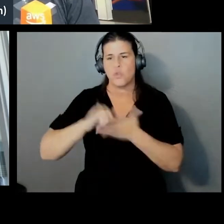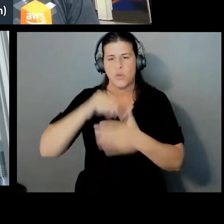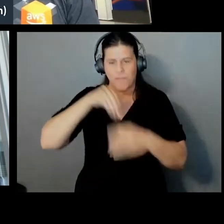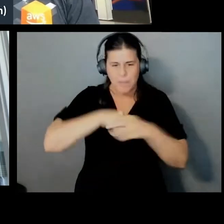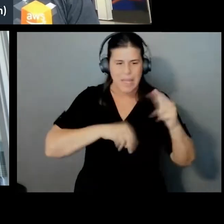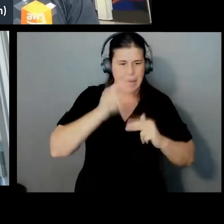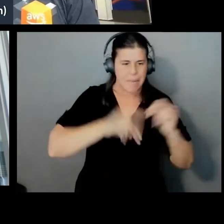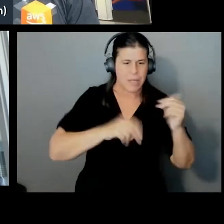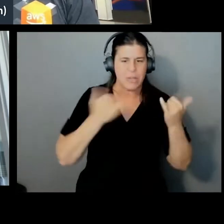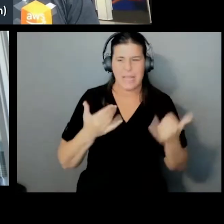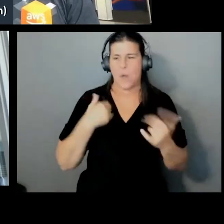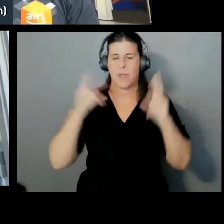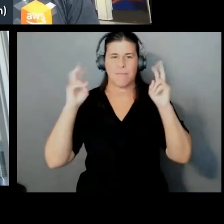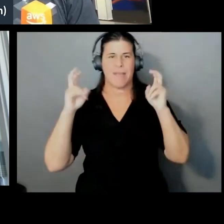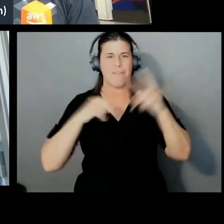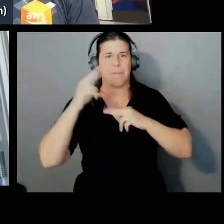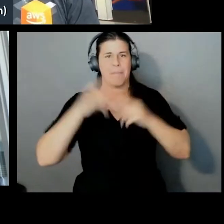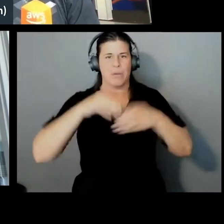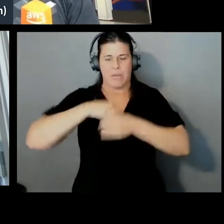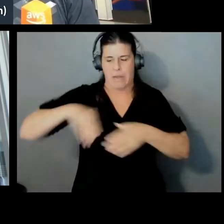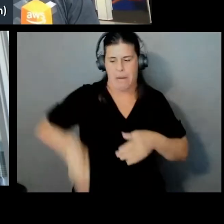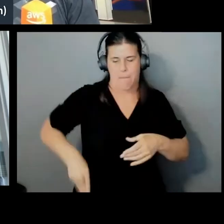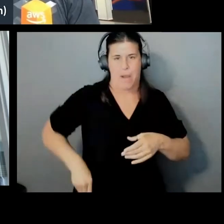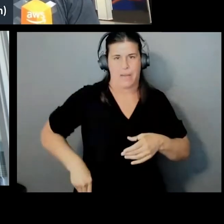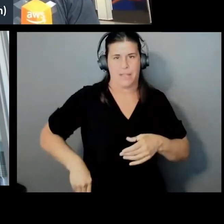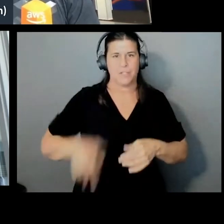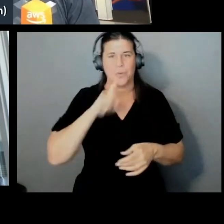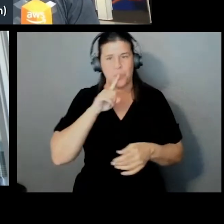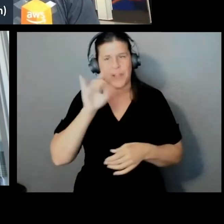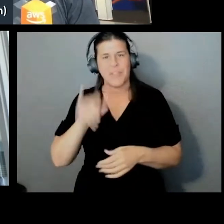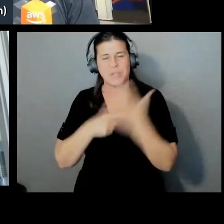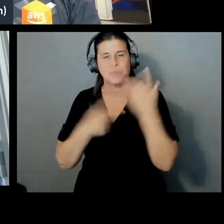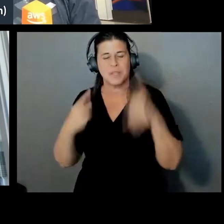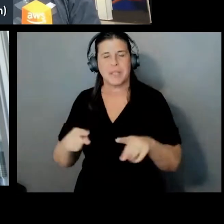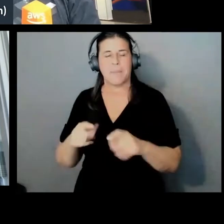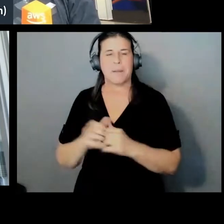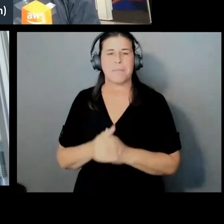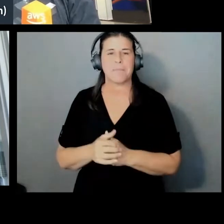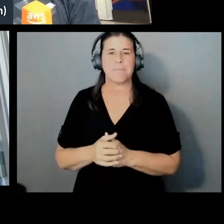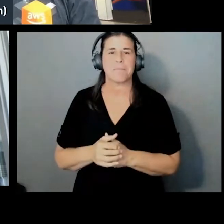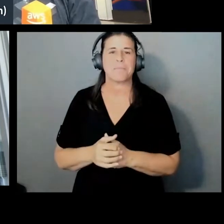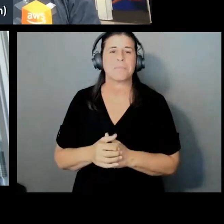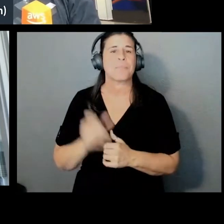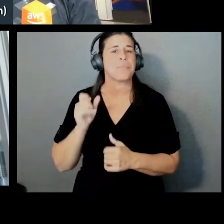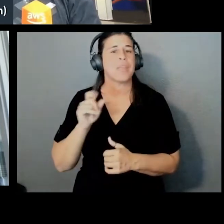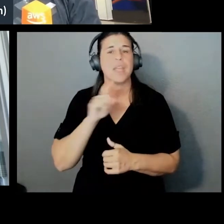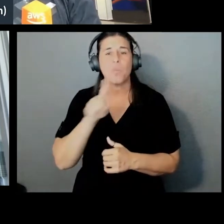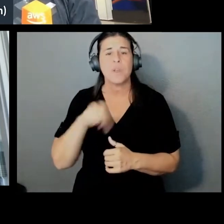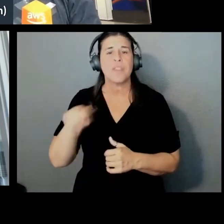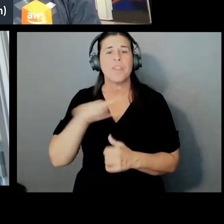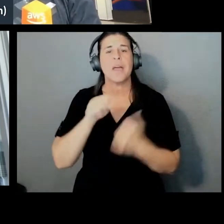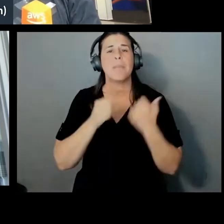So that's essentially what's happened here. And so it provides a very different level of privacy